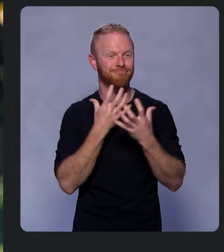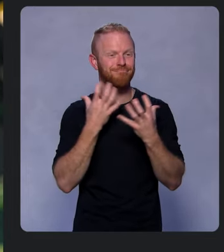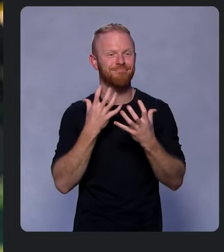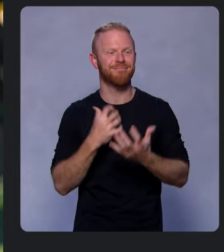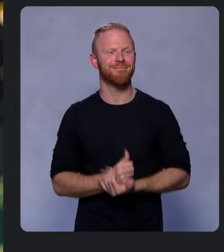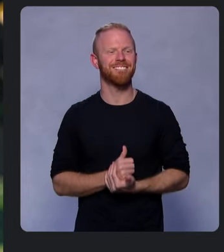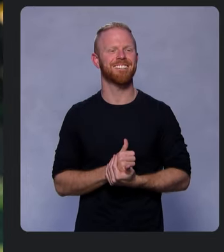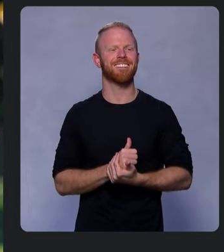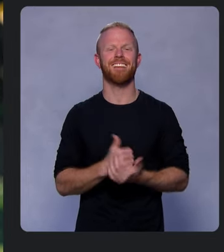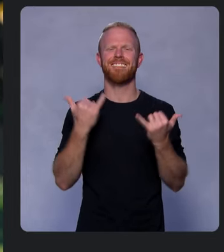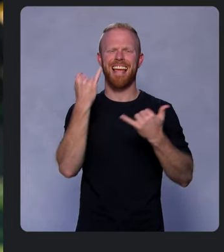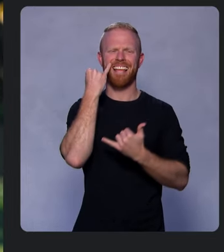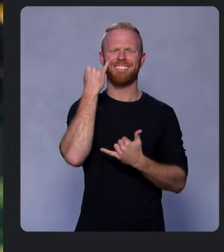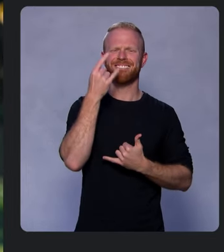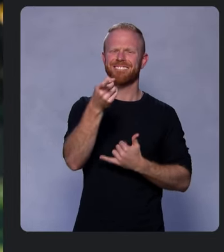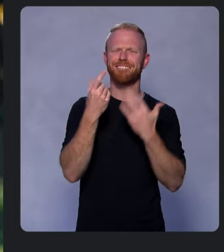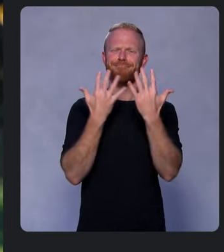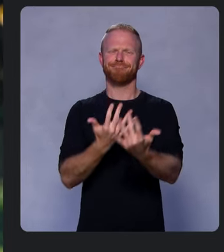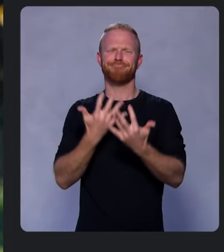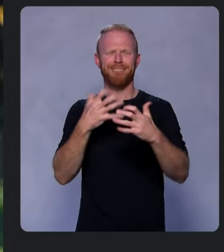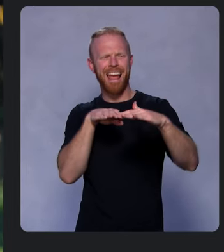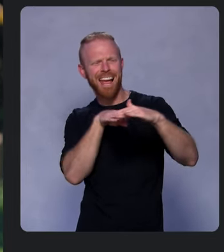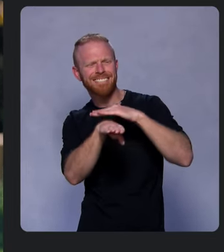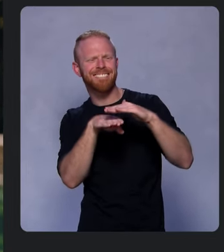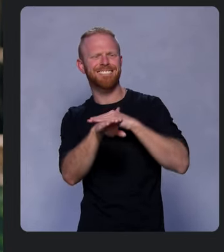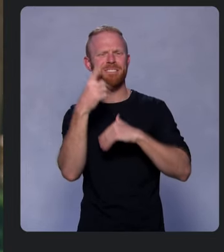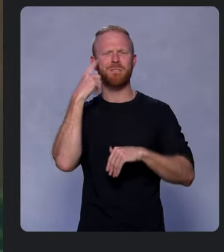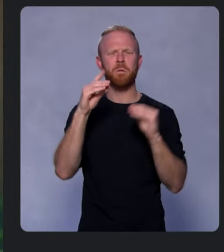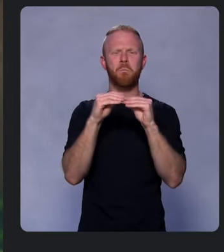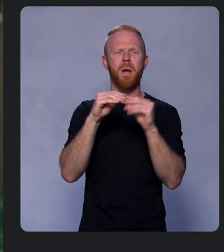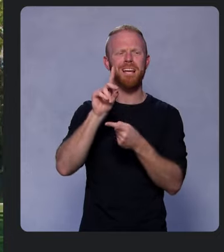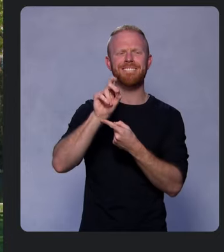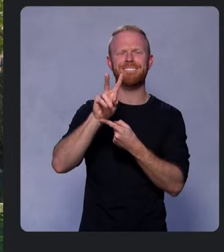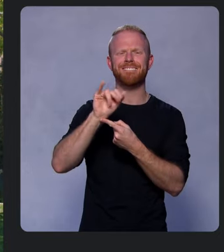Now, if you’ve been waiting for access to more device functionality, this year,